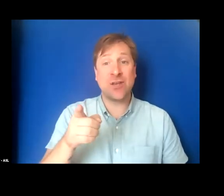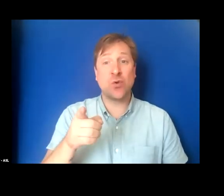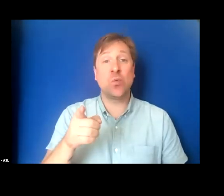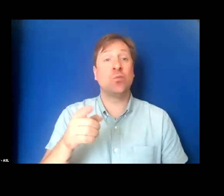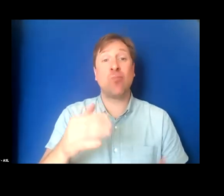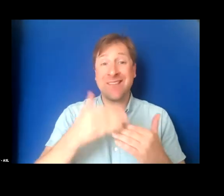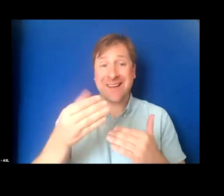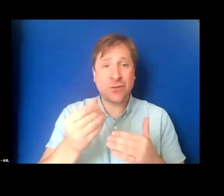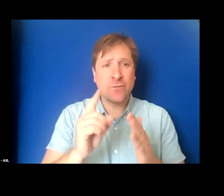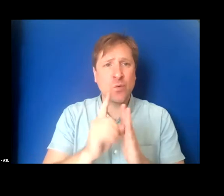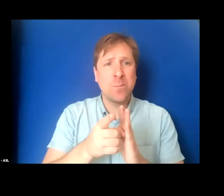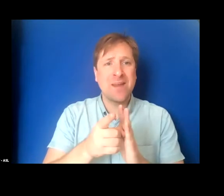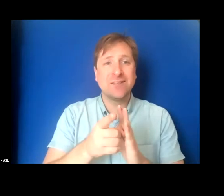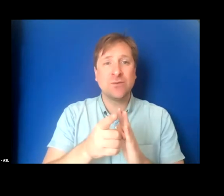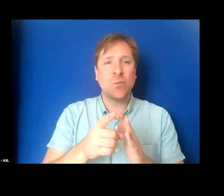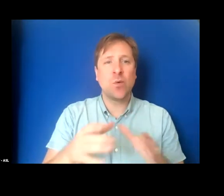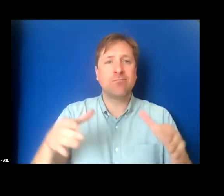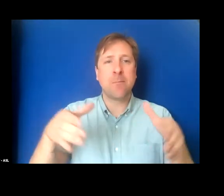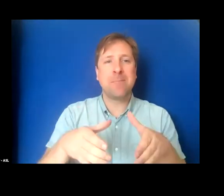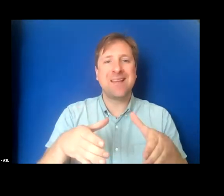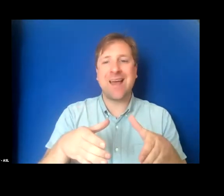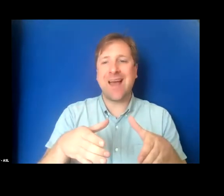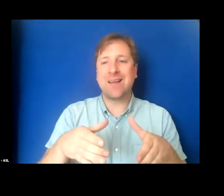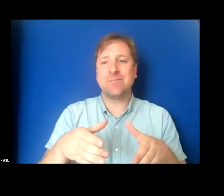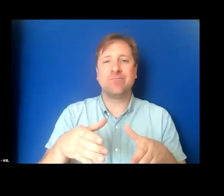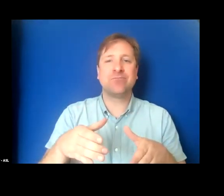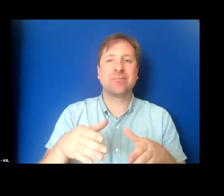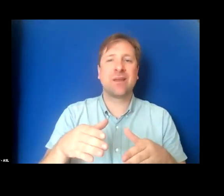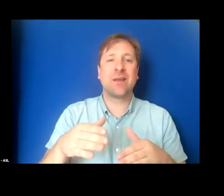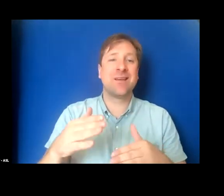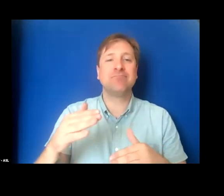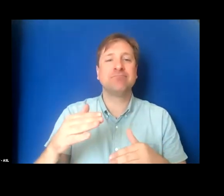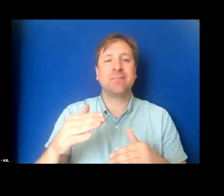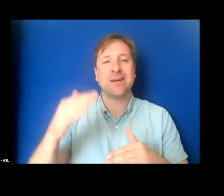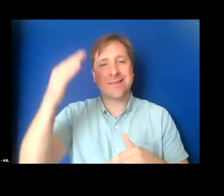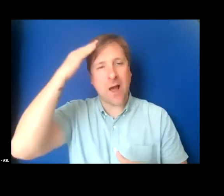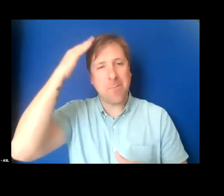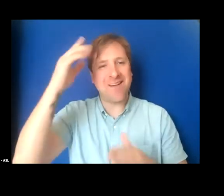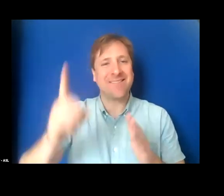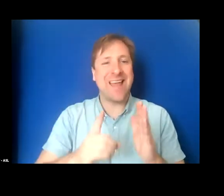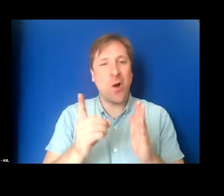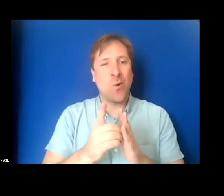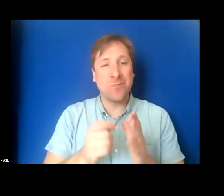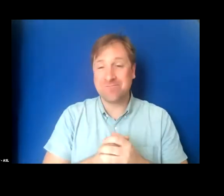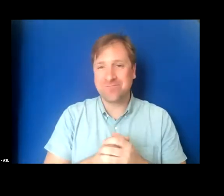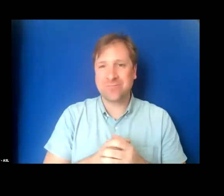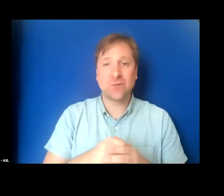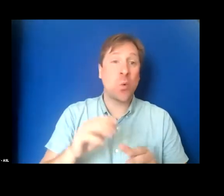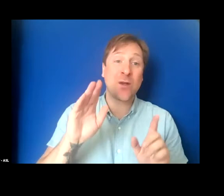next few minutes, we're going to reconvene at the top of the hour. Please visit the restroom, stretch,